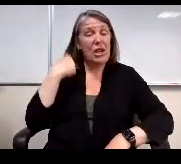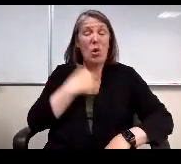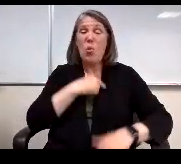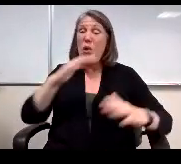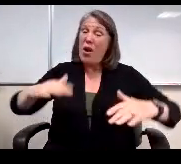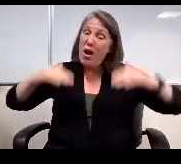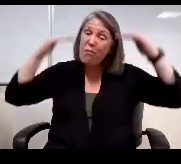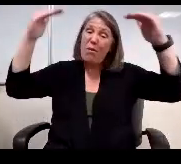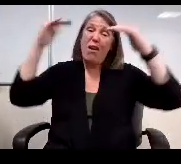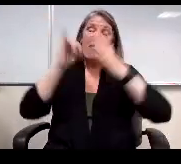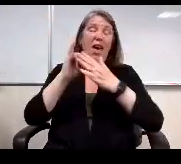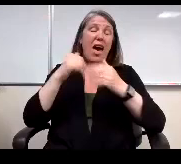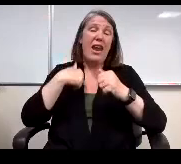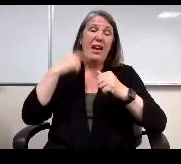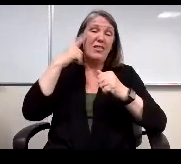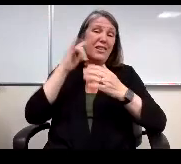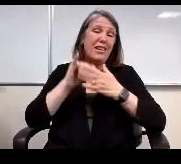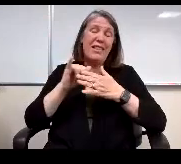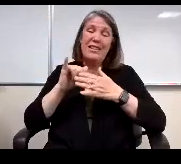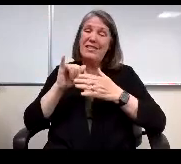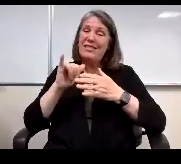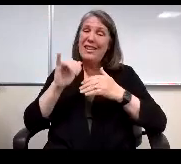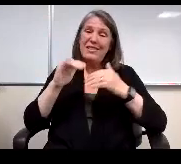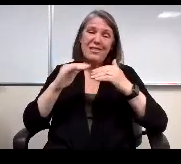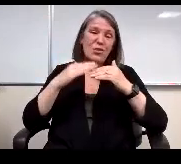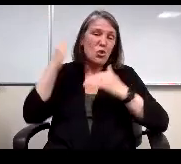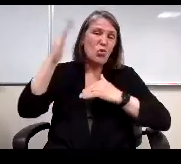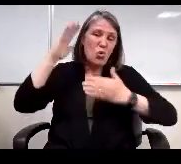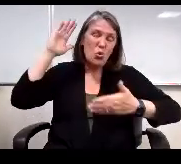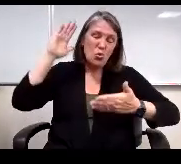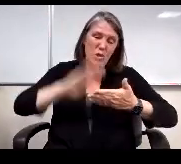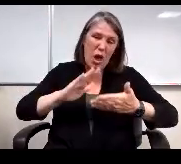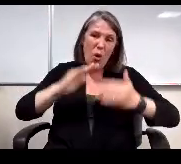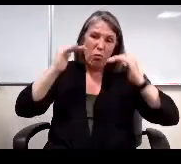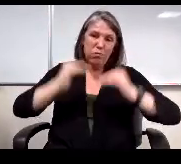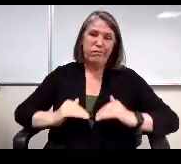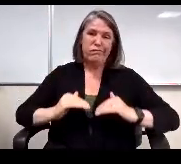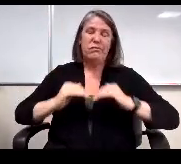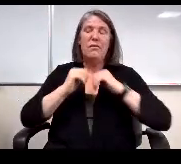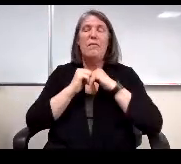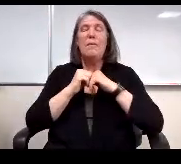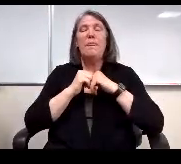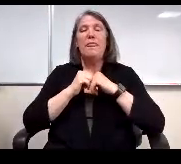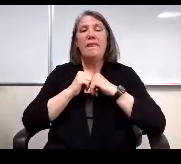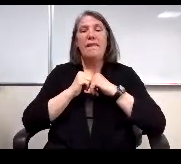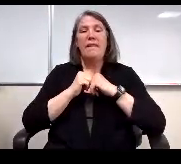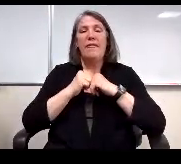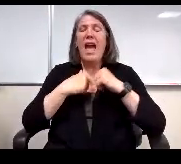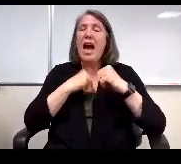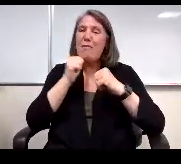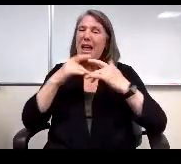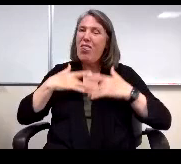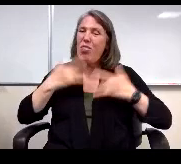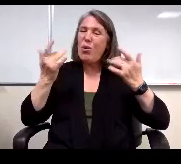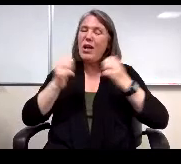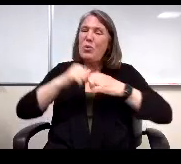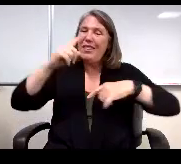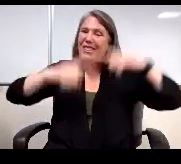I just think that's that's too low. I'm I'm not thrilled at the huge disparity between staff response rates.